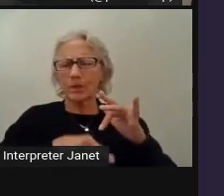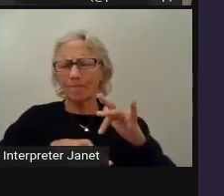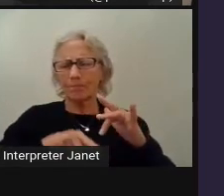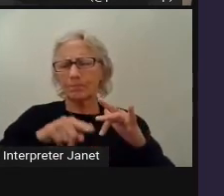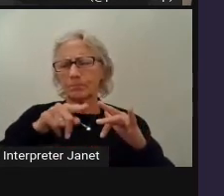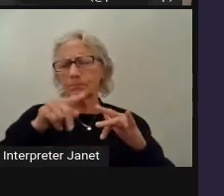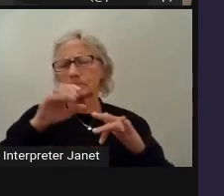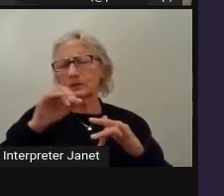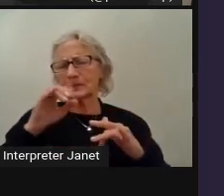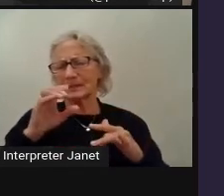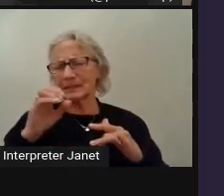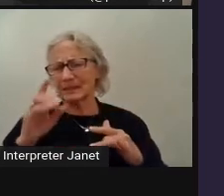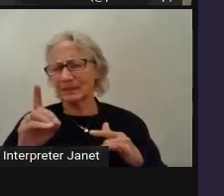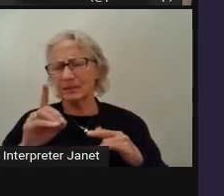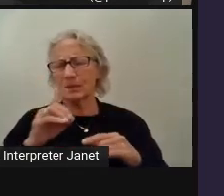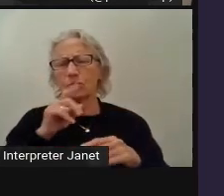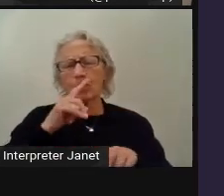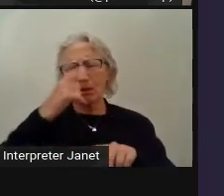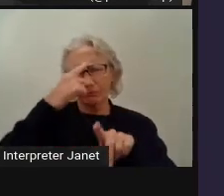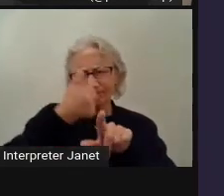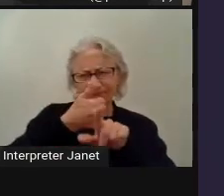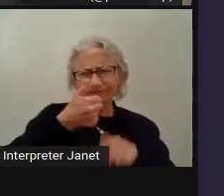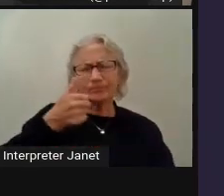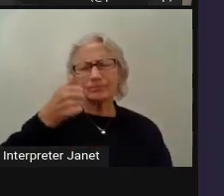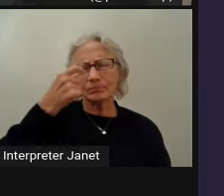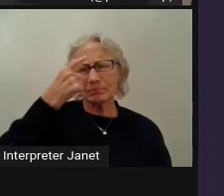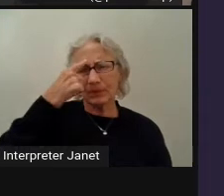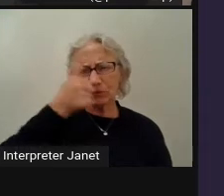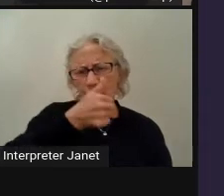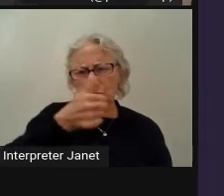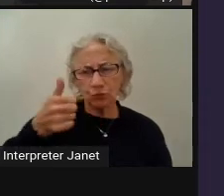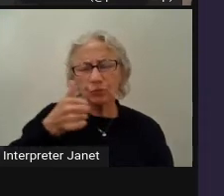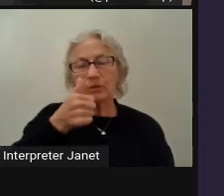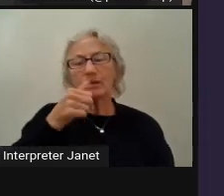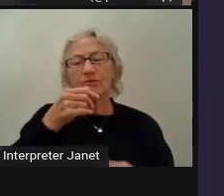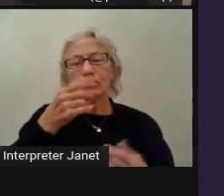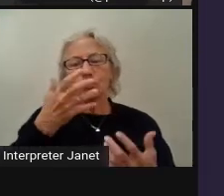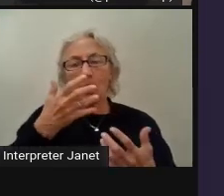It's just up to you. Will you remember to test your website